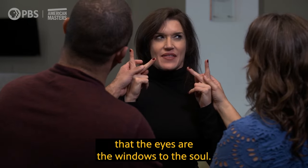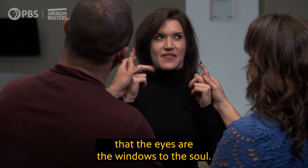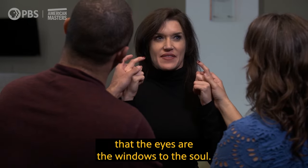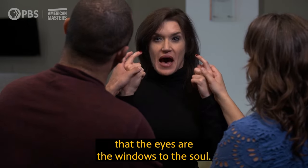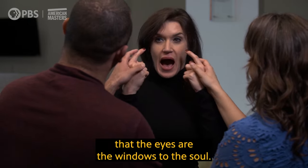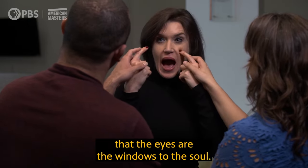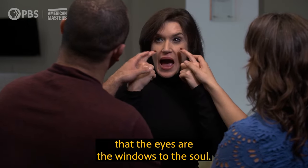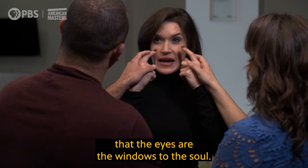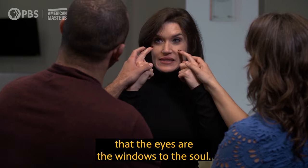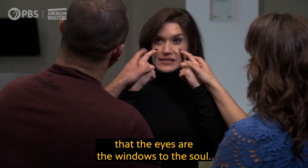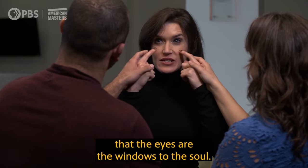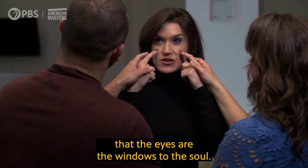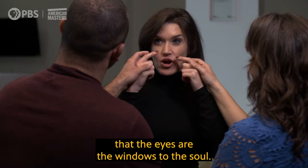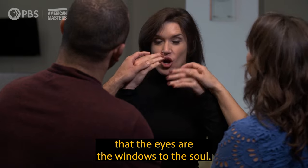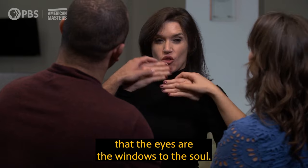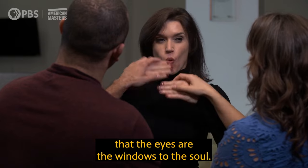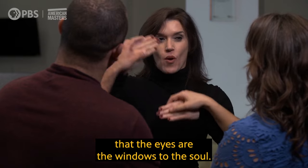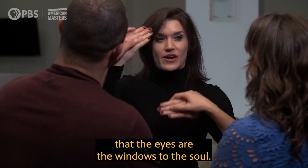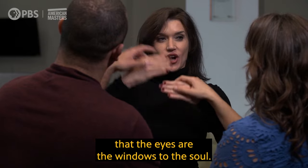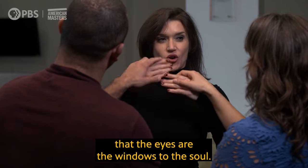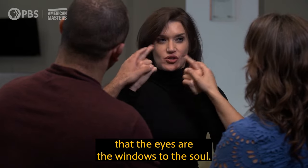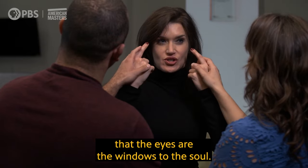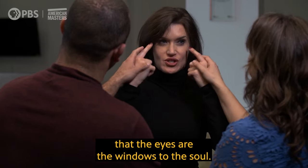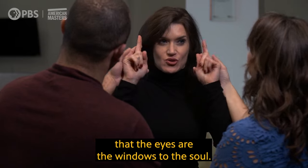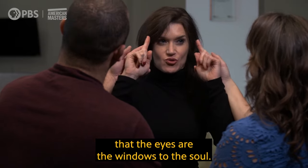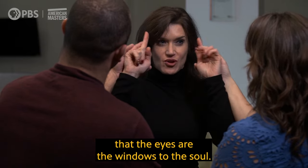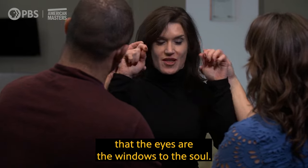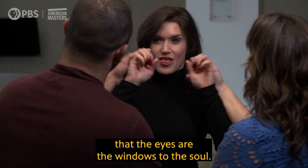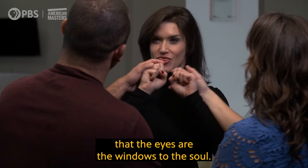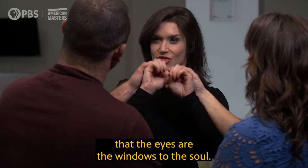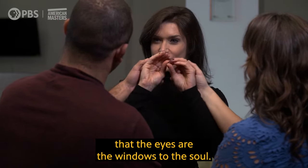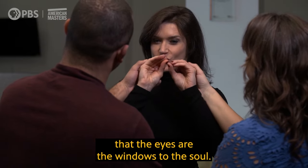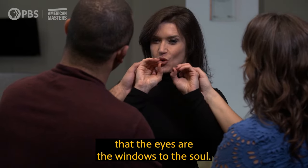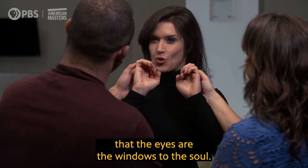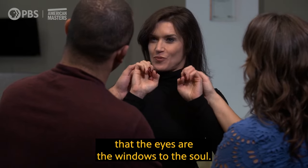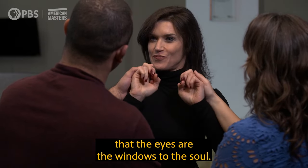that the eyes are the windows to the soul.